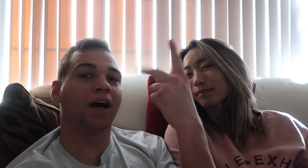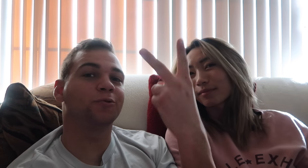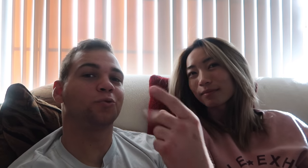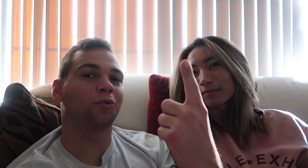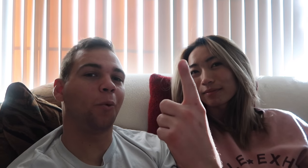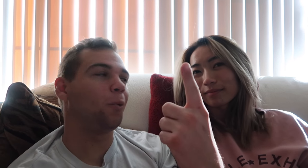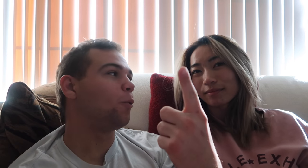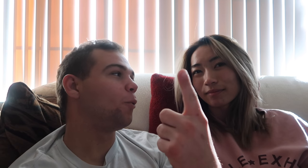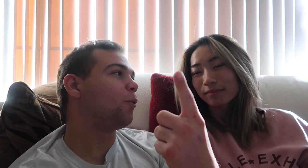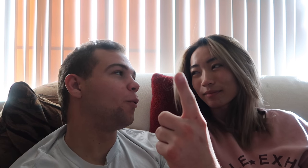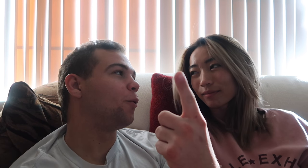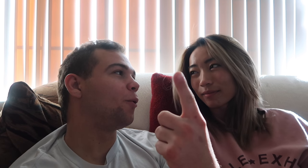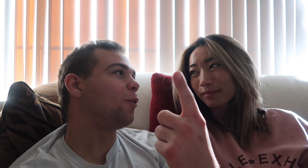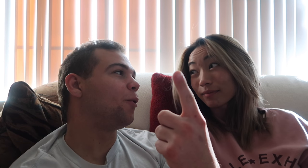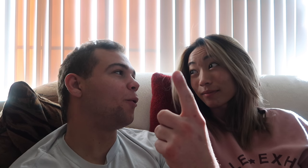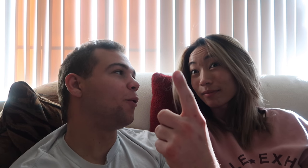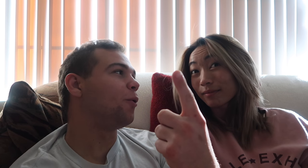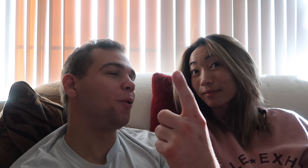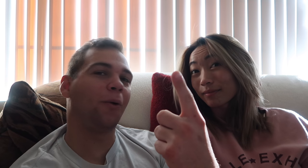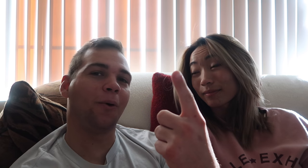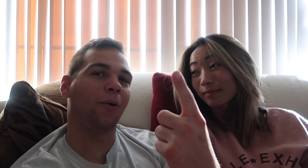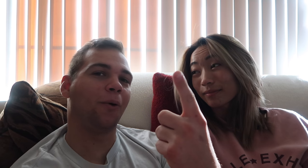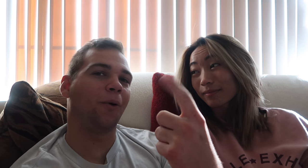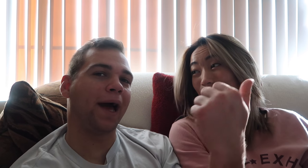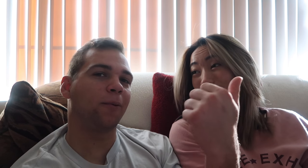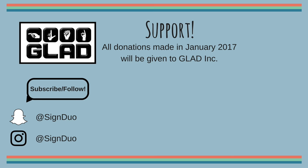SignDuoooooooooooooo OUT!